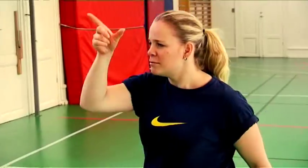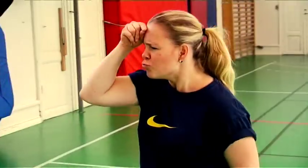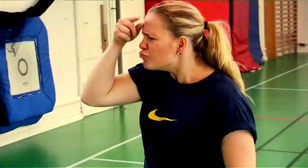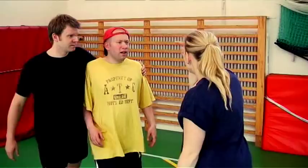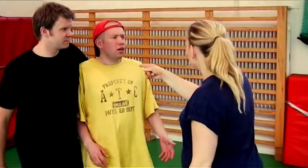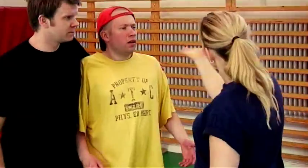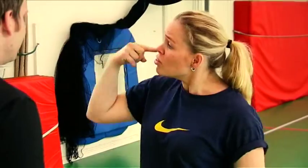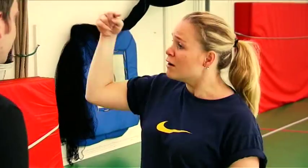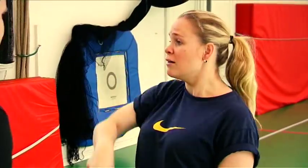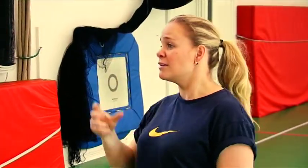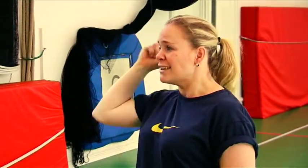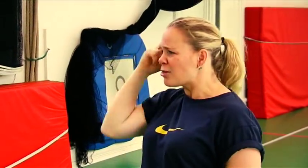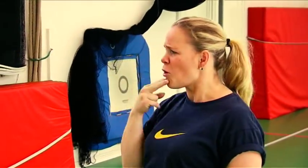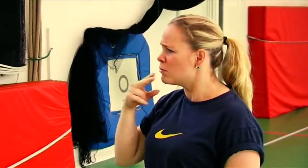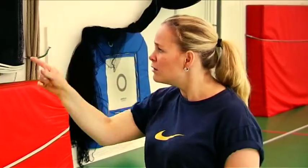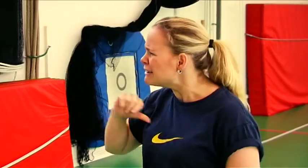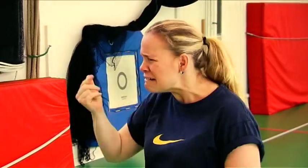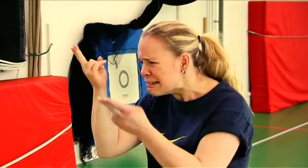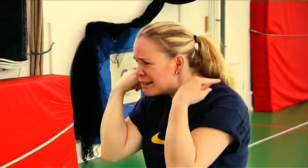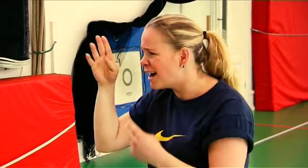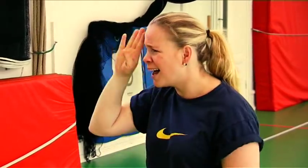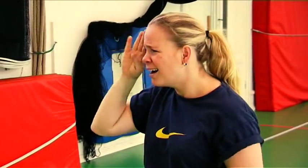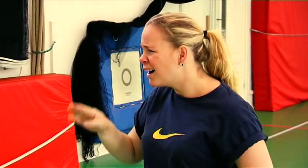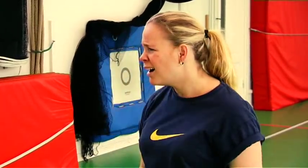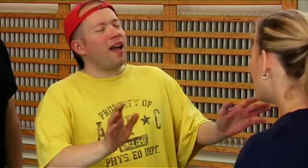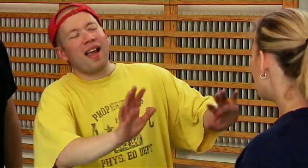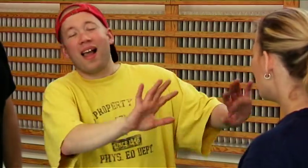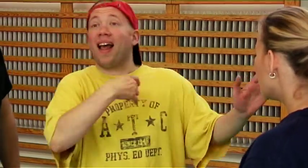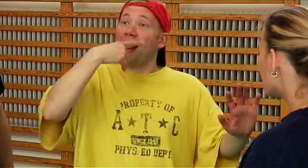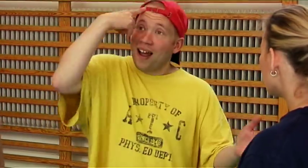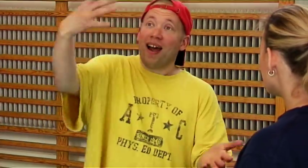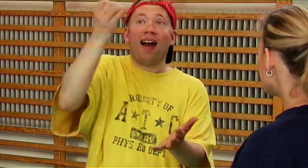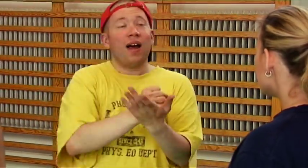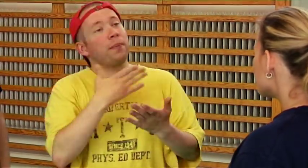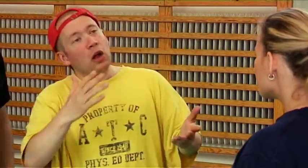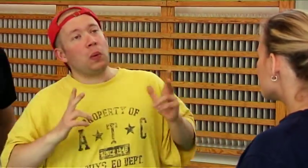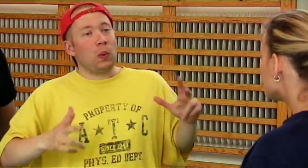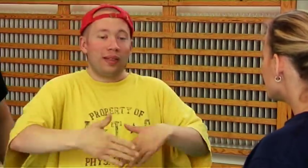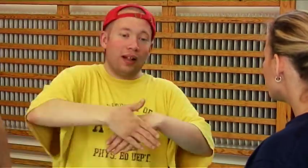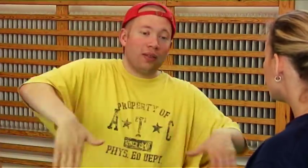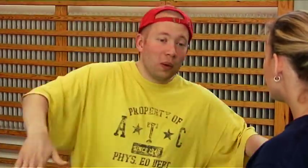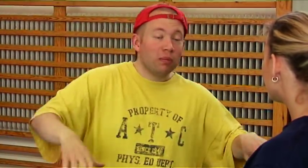Oh, you are so stupid! You're taking in a CI-referee who listens to his doctors. No, I just thought to have a good and neutral referee-